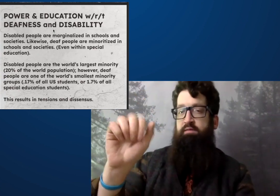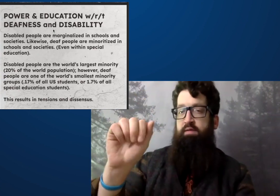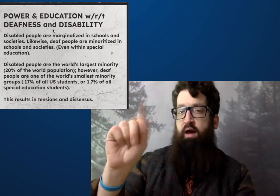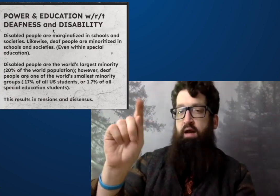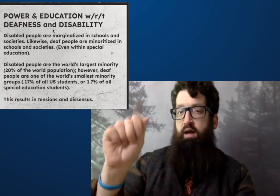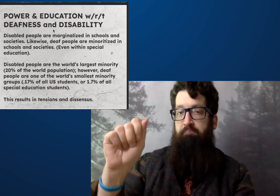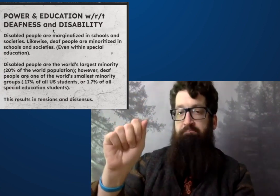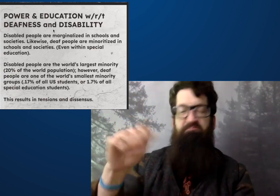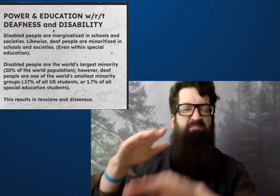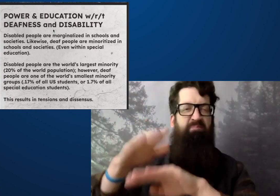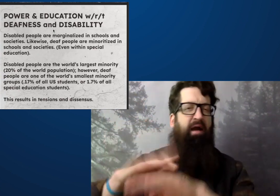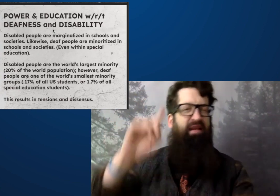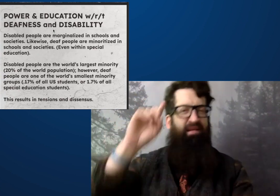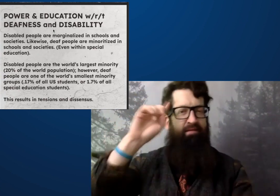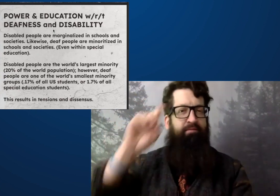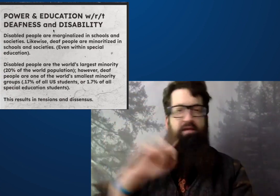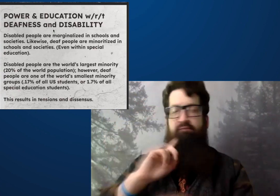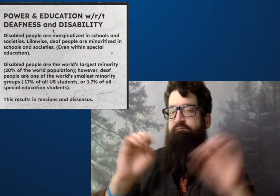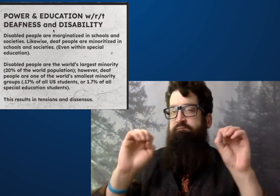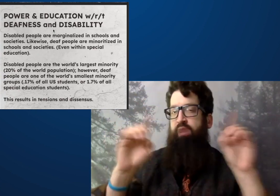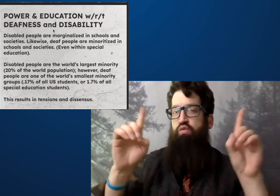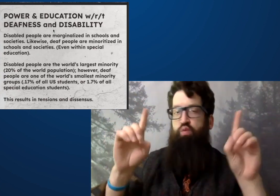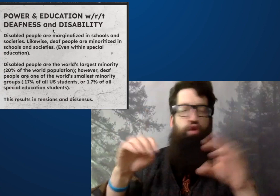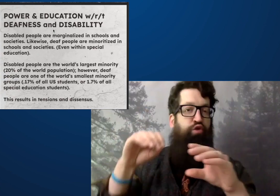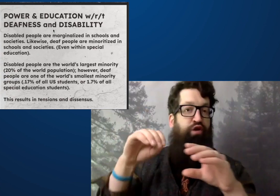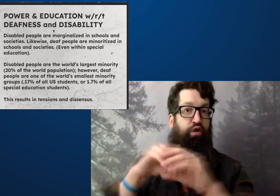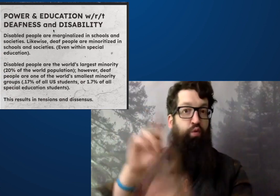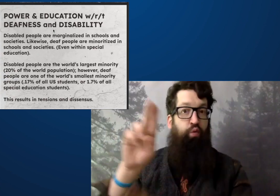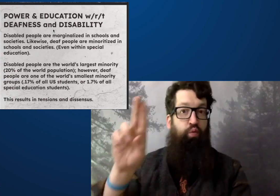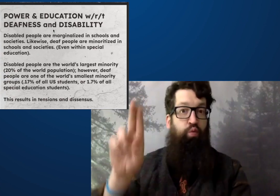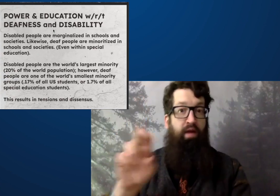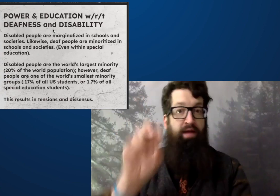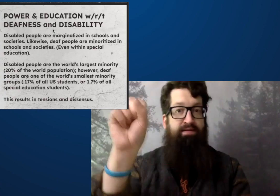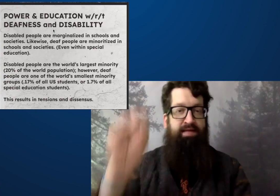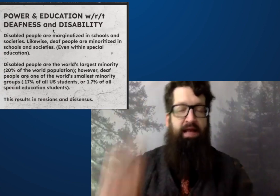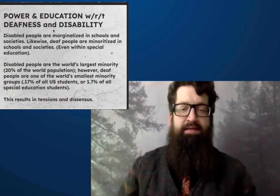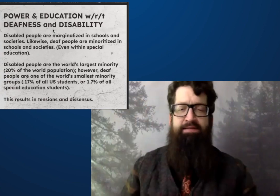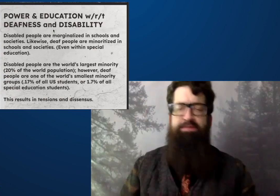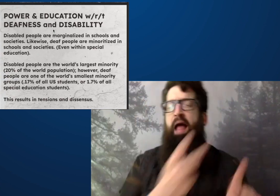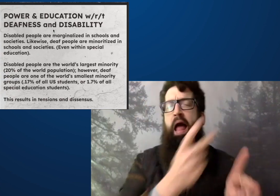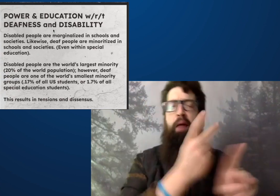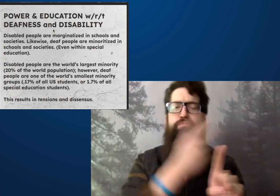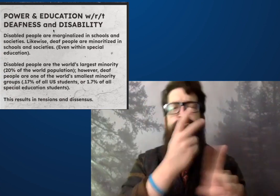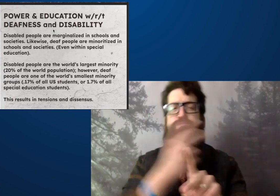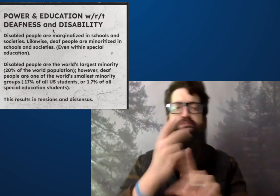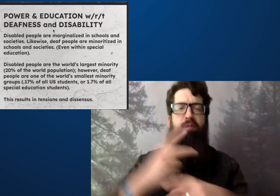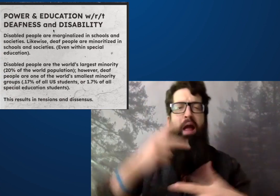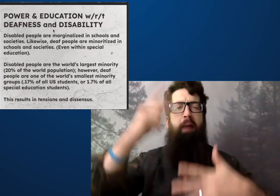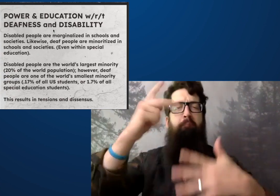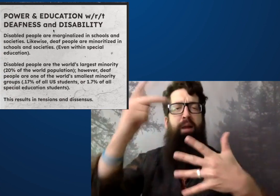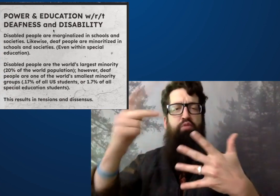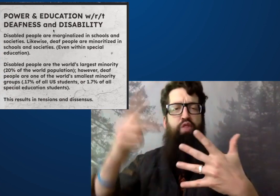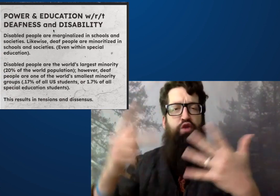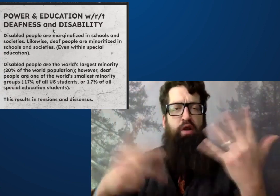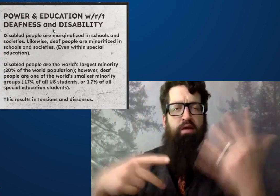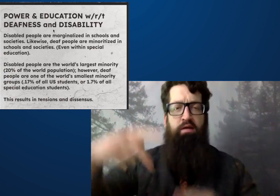that have been collected, all the data that's been collected over the last 40 years around deaf education in the United States.